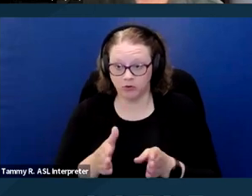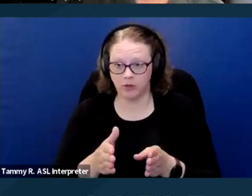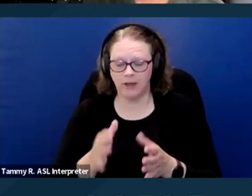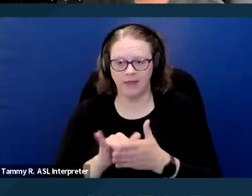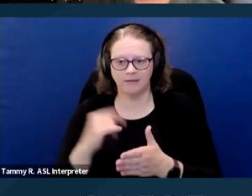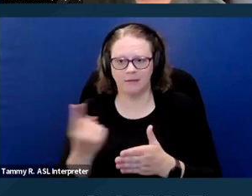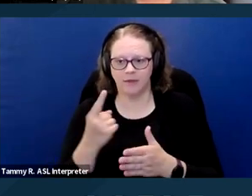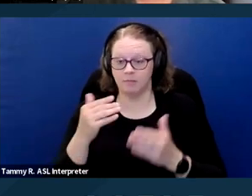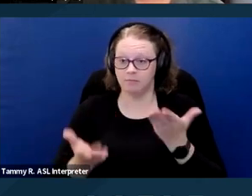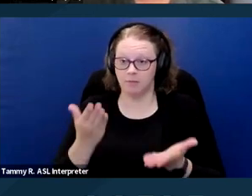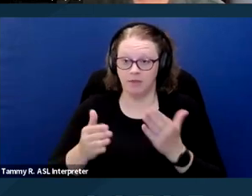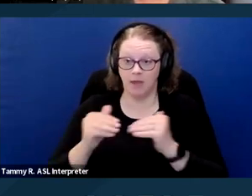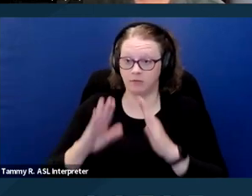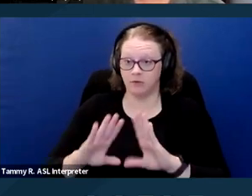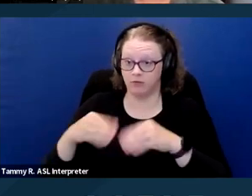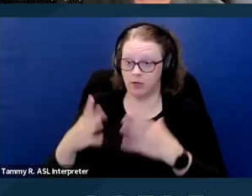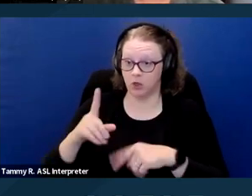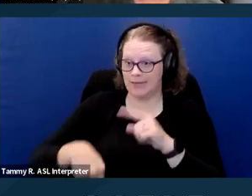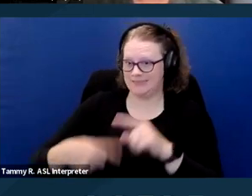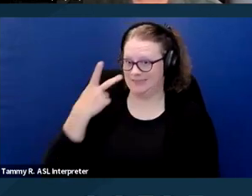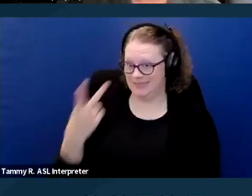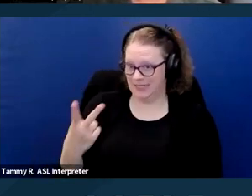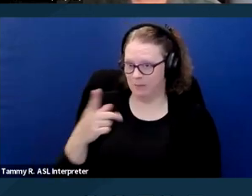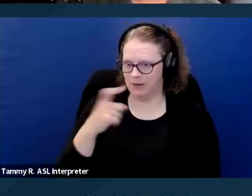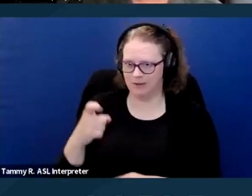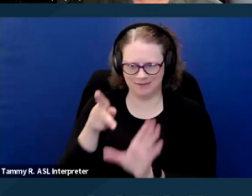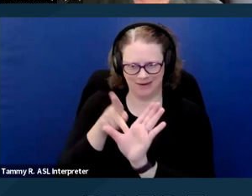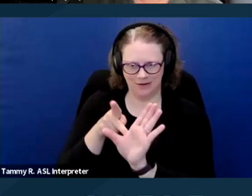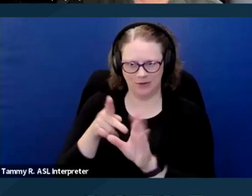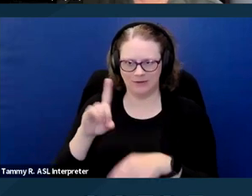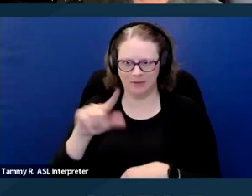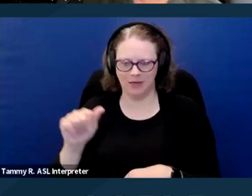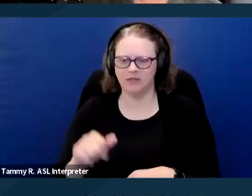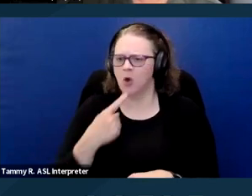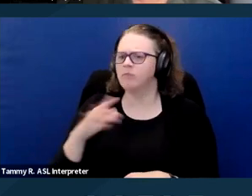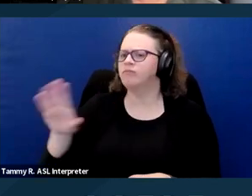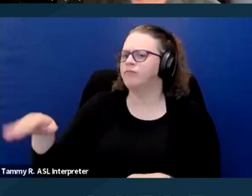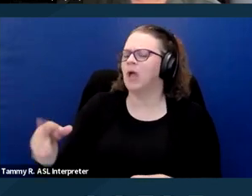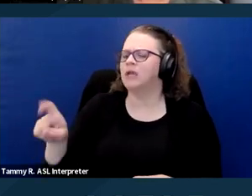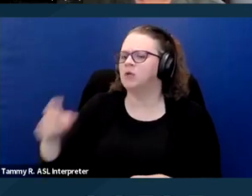that the housing provider cannot say, well I need to see your dog perform before I'll believe it's a service animal.